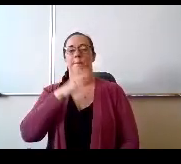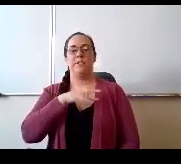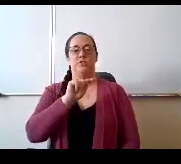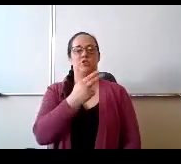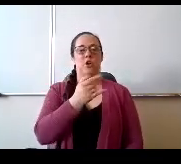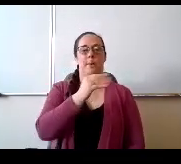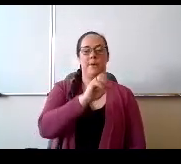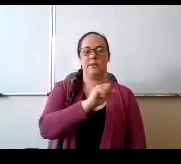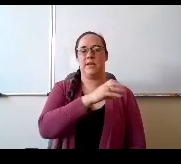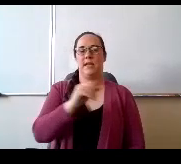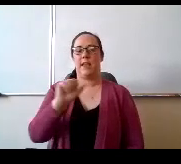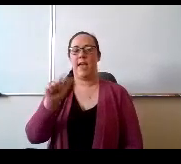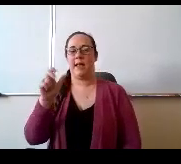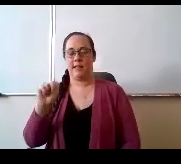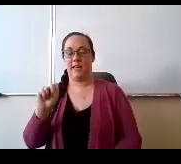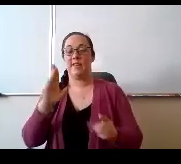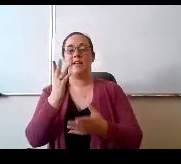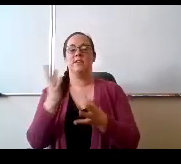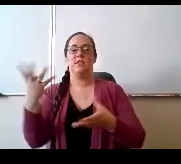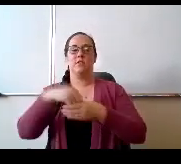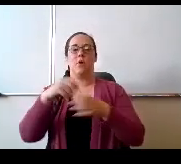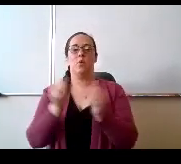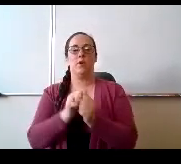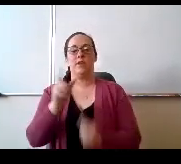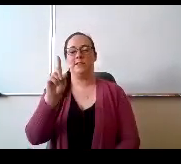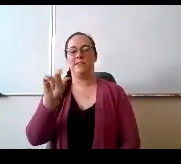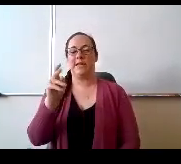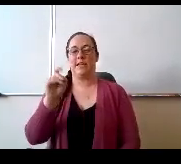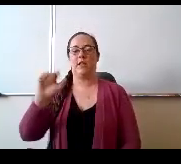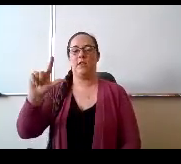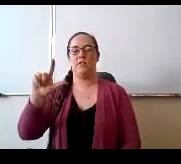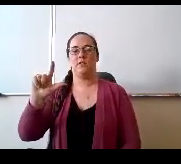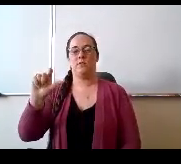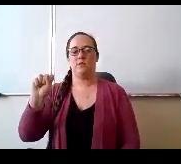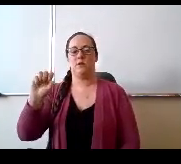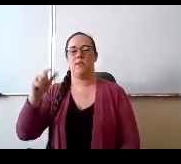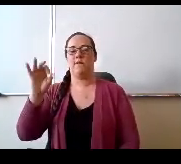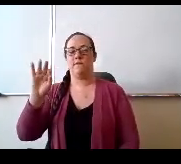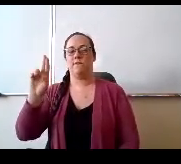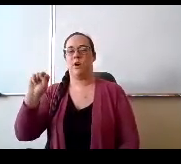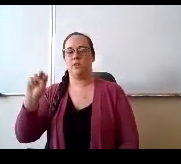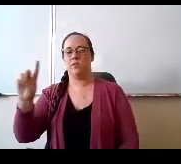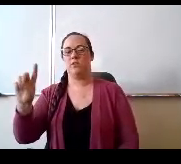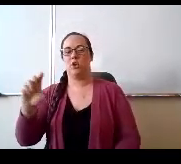Daniels Fund Grant where they want people to do presentations about ethics, and so they're actually